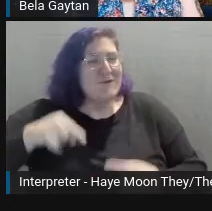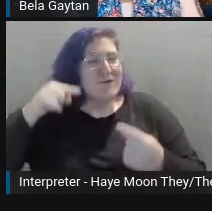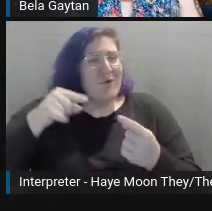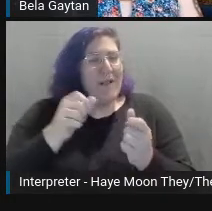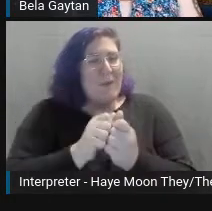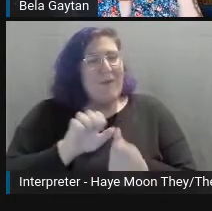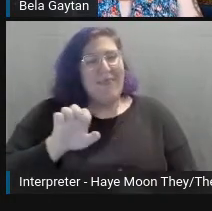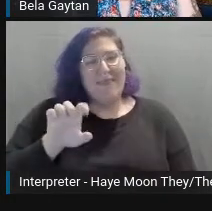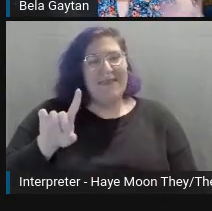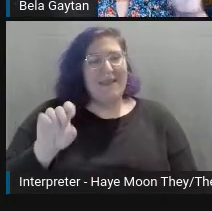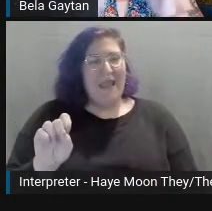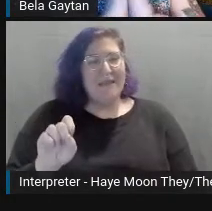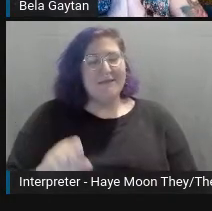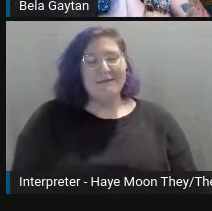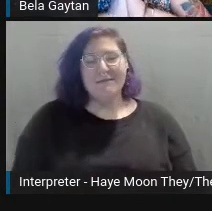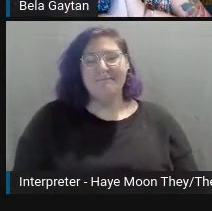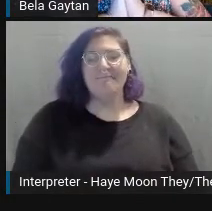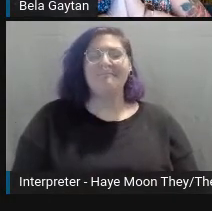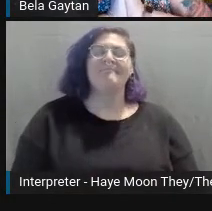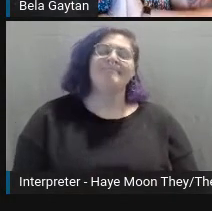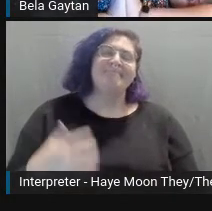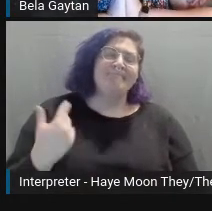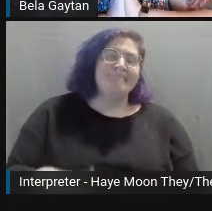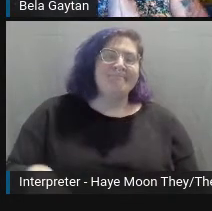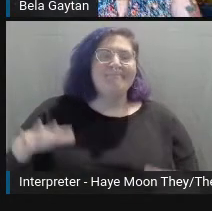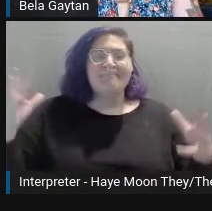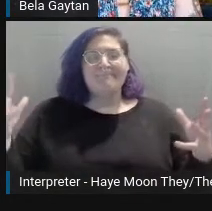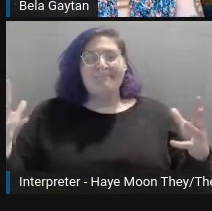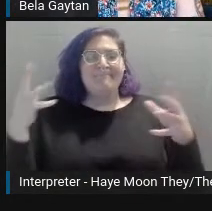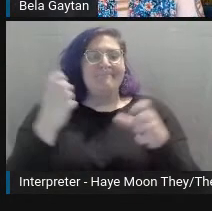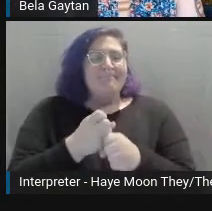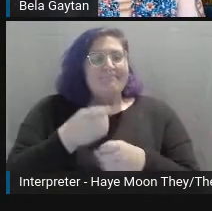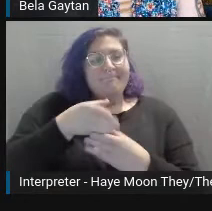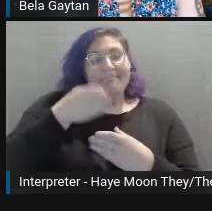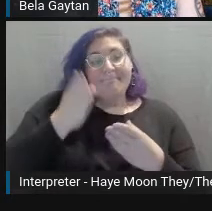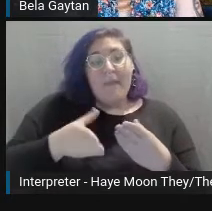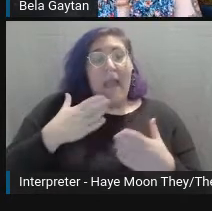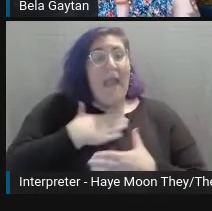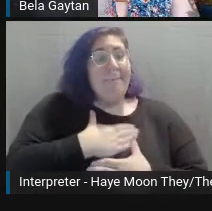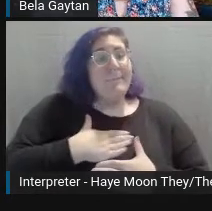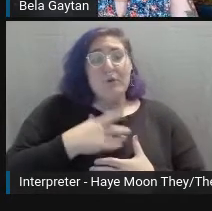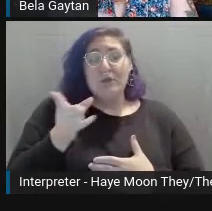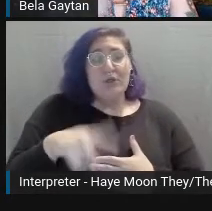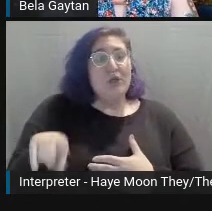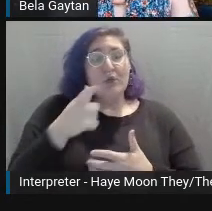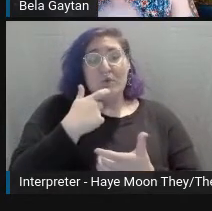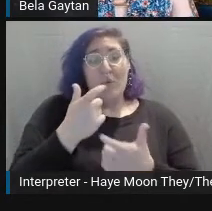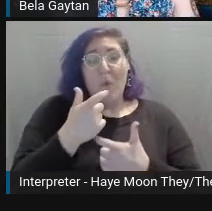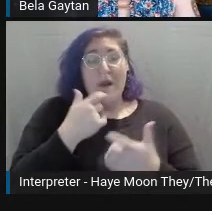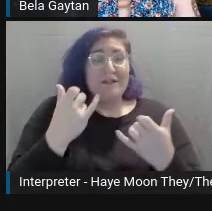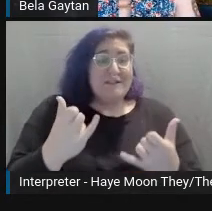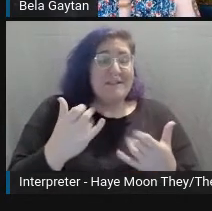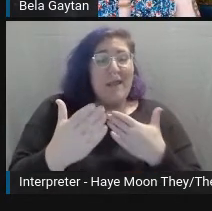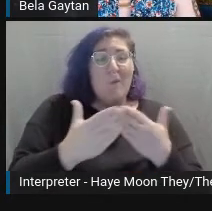My friends, that is it. I appreciate you spending time with me today, whether you're live or watching the recording.